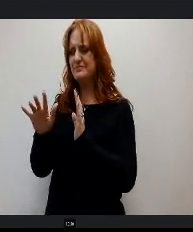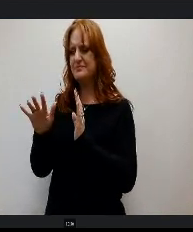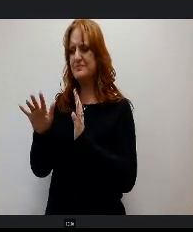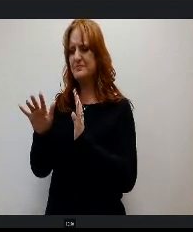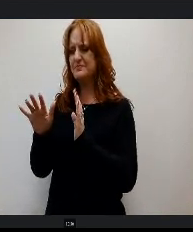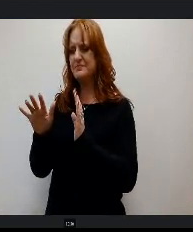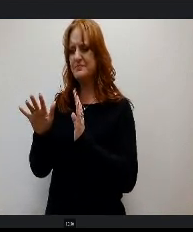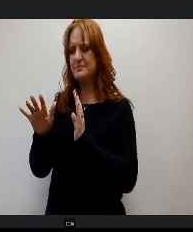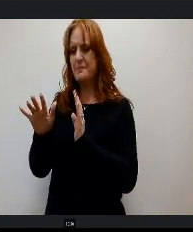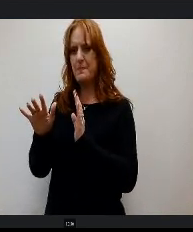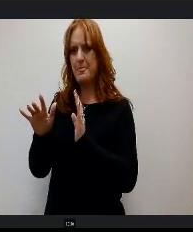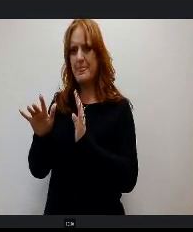This ridership software will.